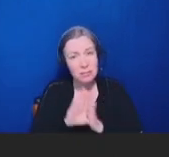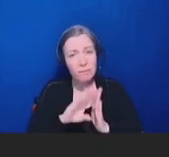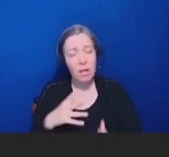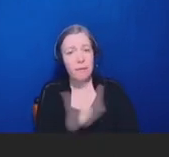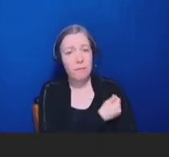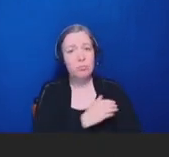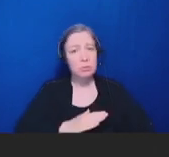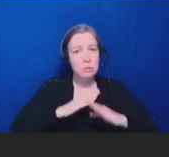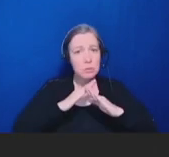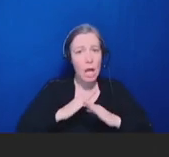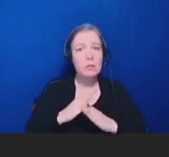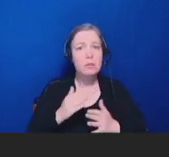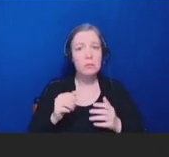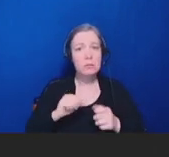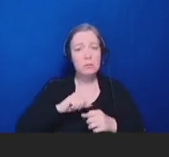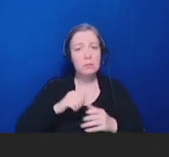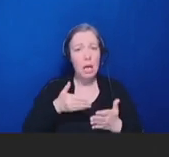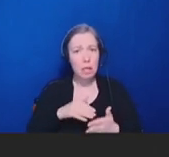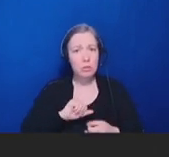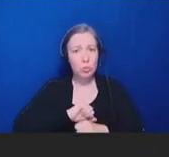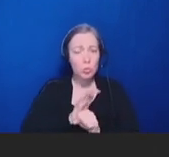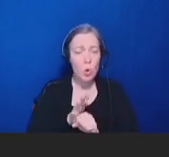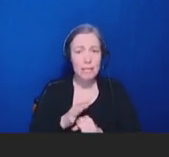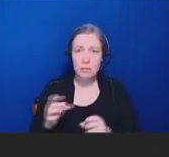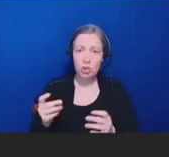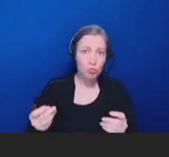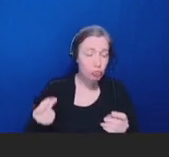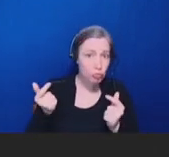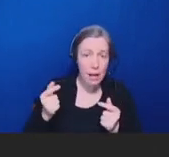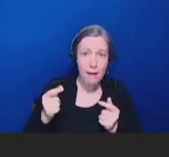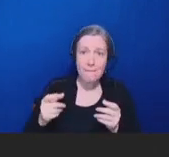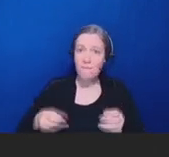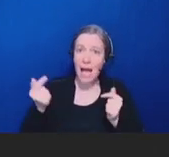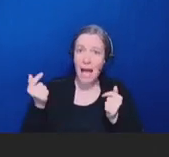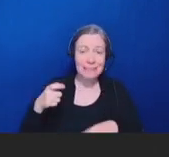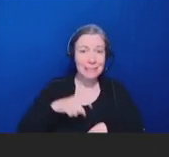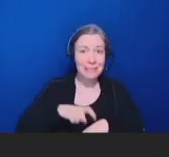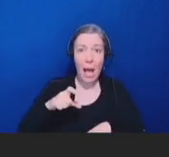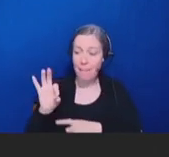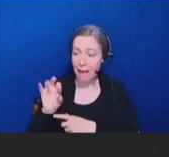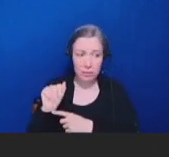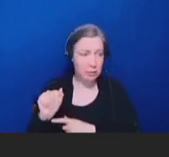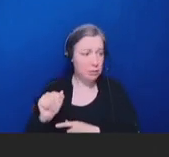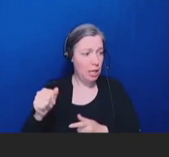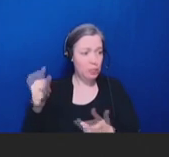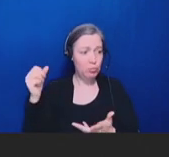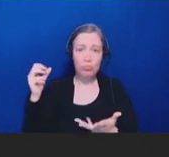COVID-19 virus in record time, and the FDA speedily authorized those treatments because